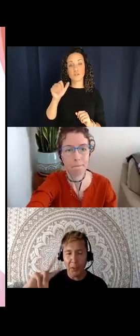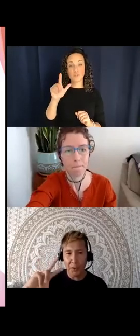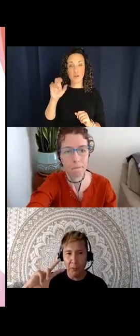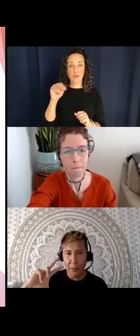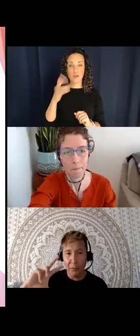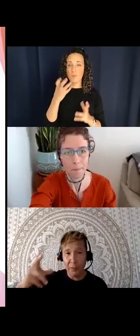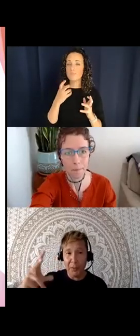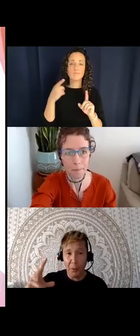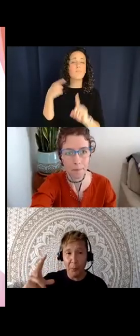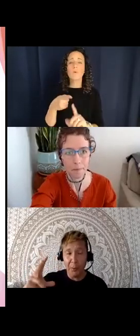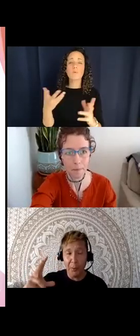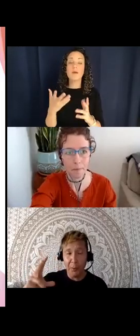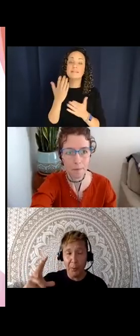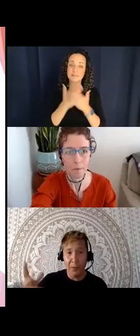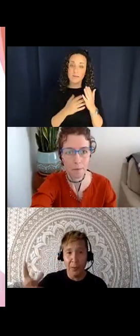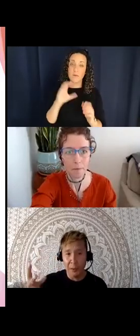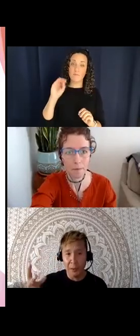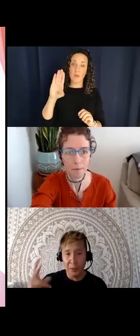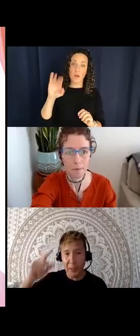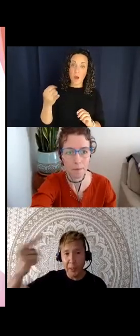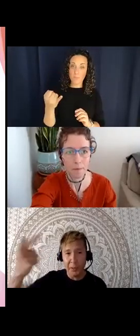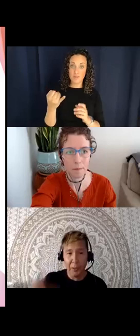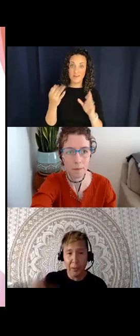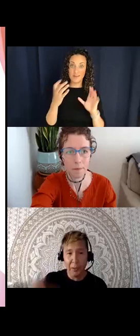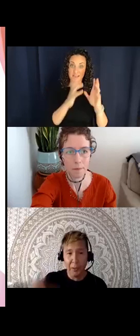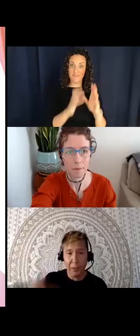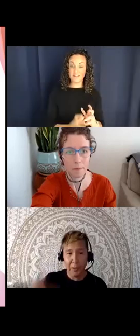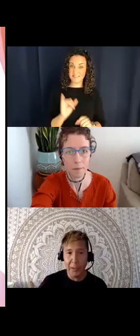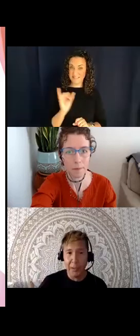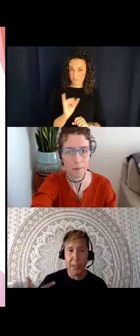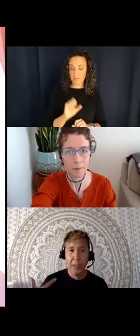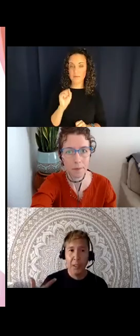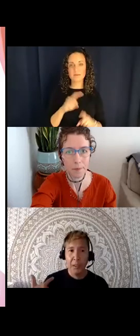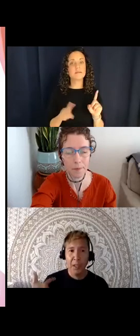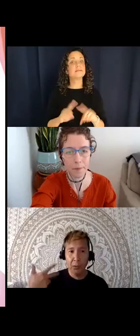are very similar but one of the differences between ASL and Navajo is that Navajo has